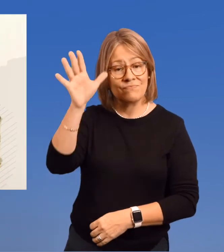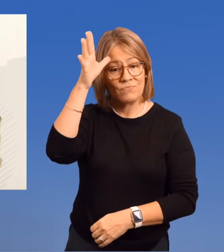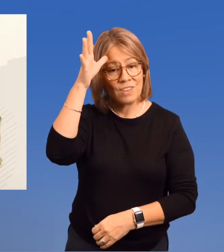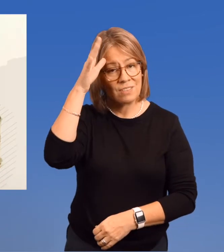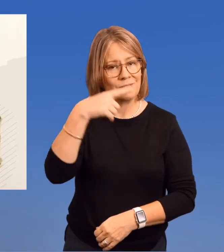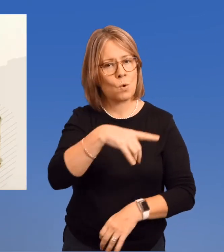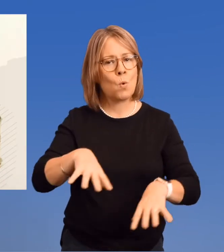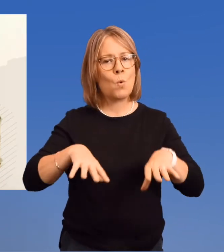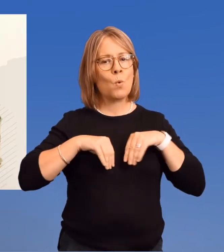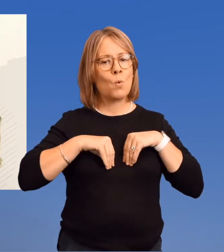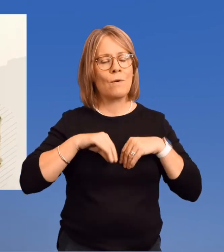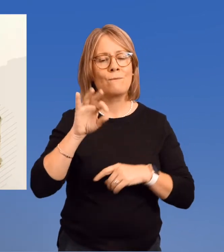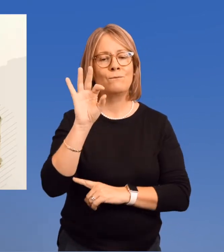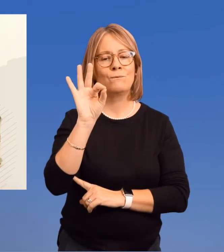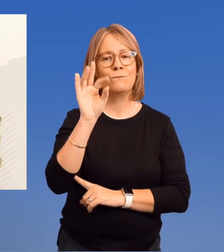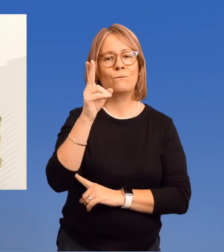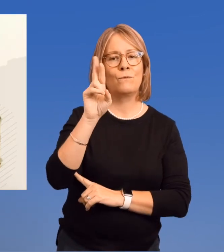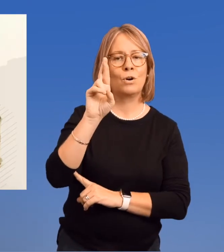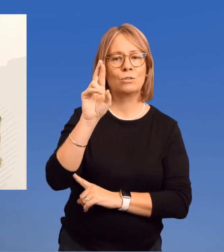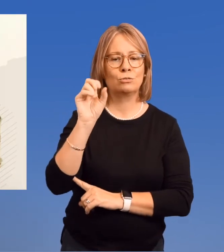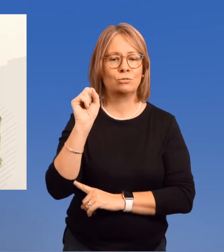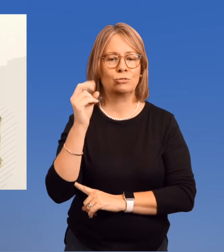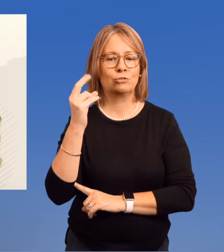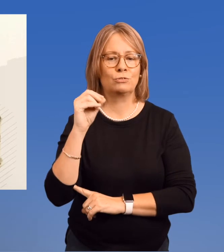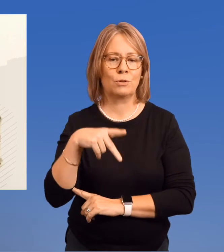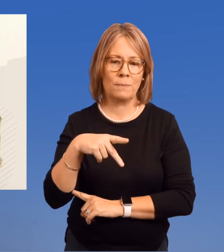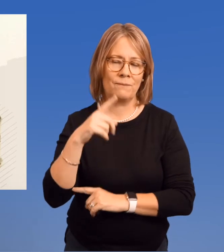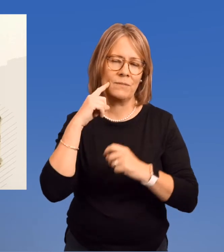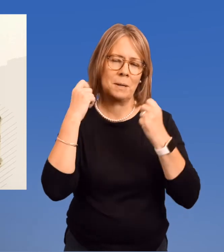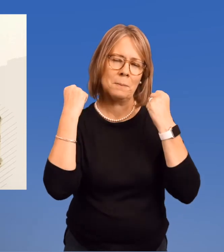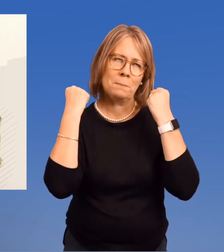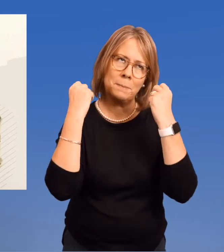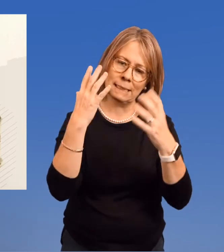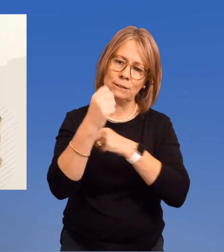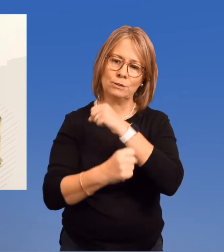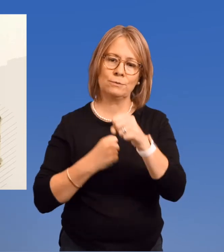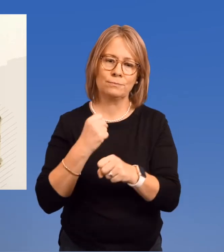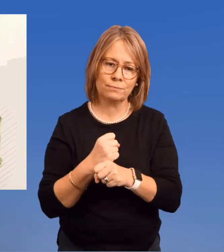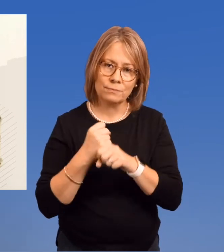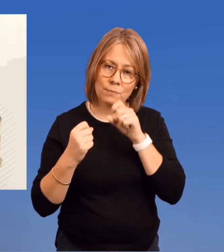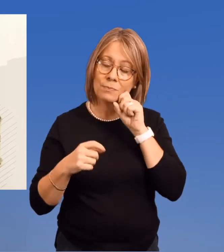Her father owned a fur shop for many years.